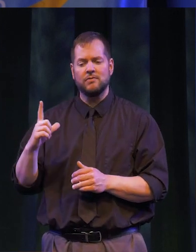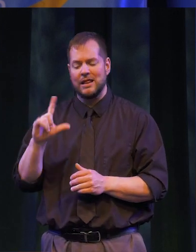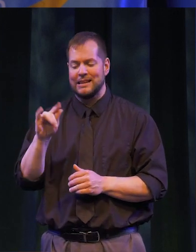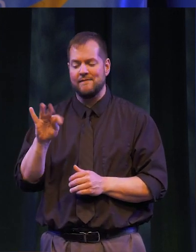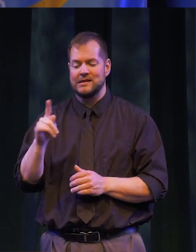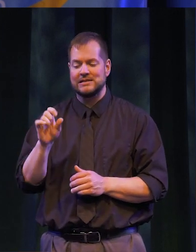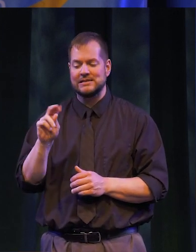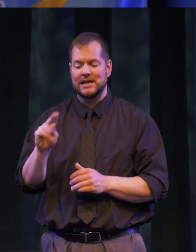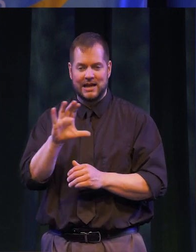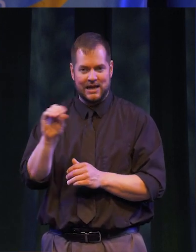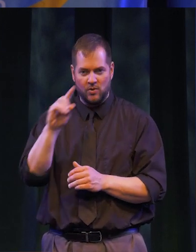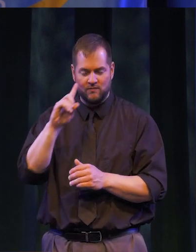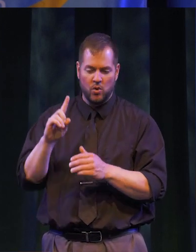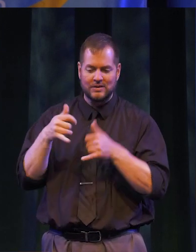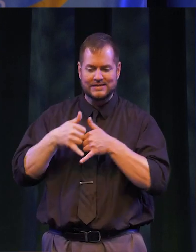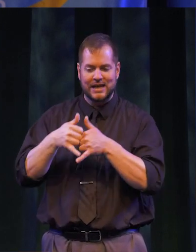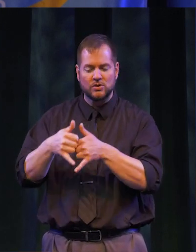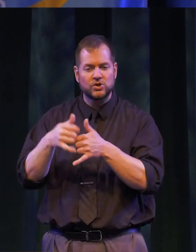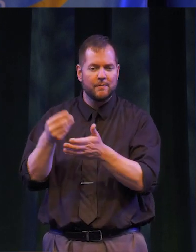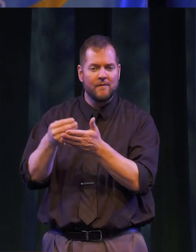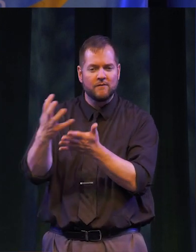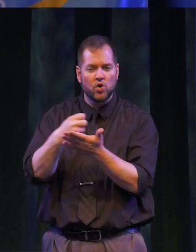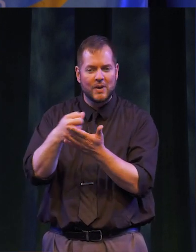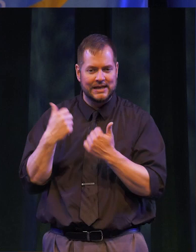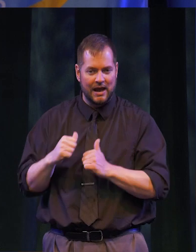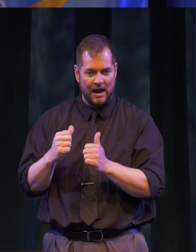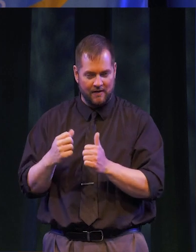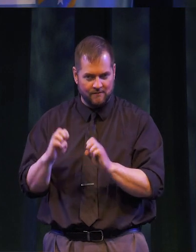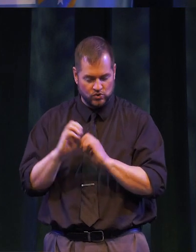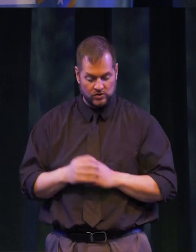LIVINGSTON COUNTY LEADERSHIP DIVISION FOR SCHOLARSHIP FUNDRAISING.